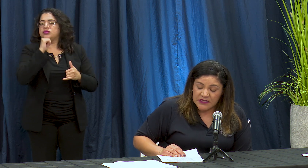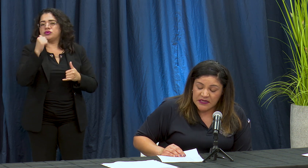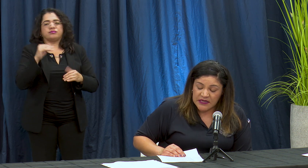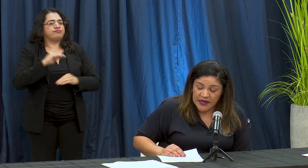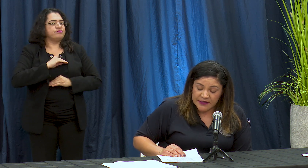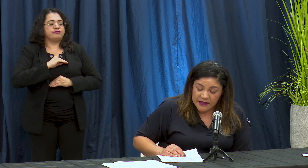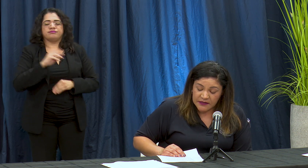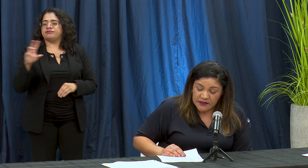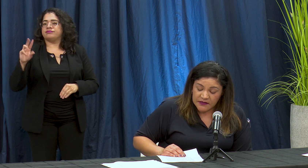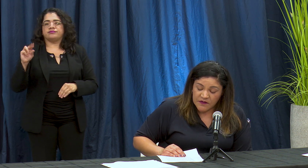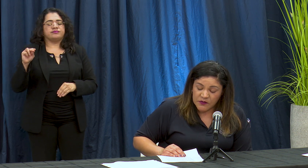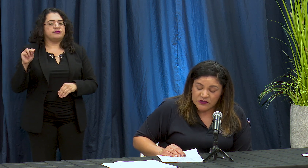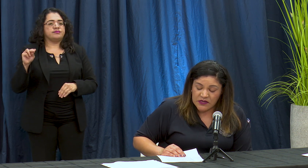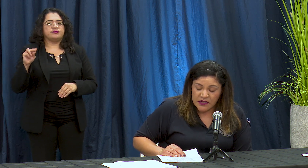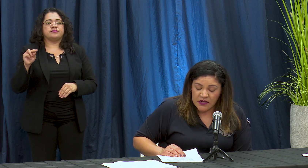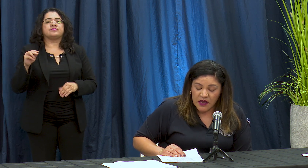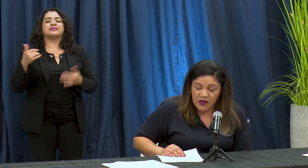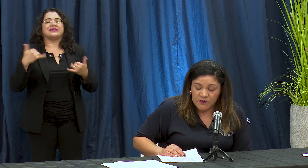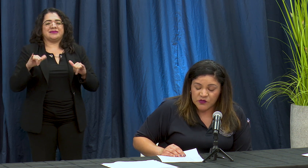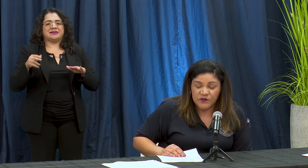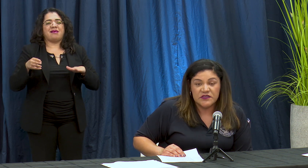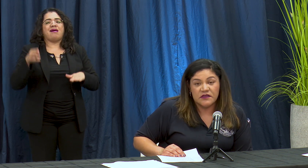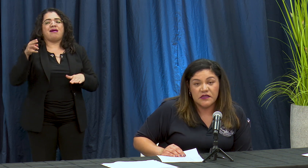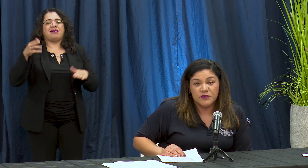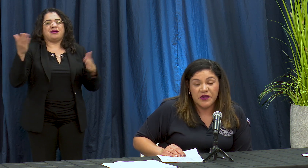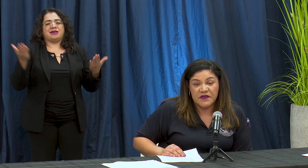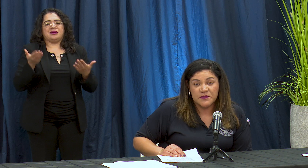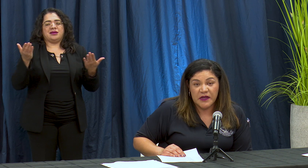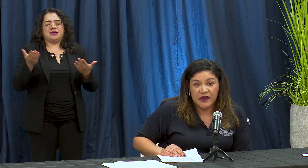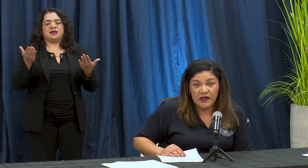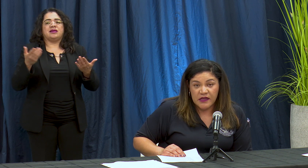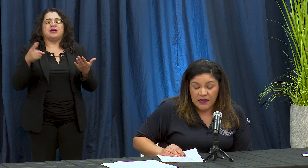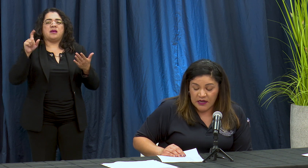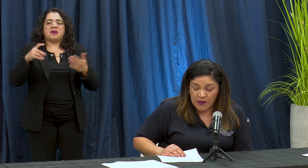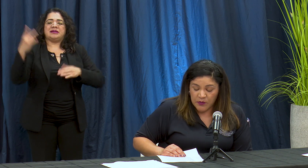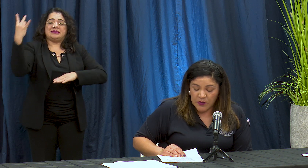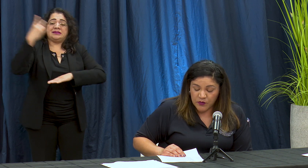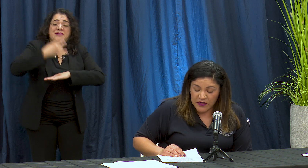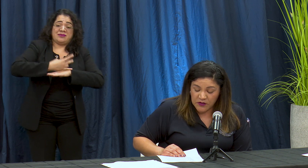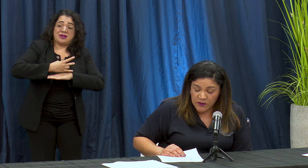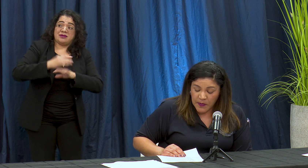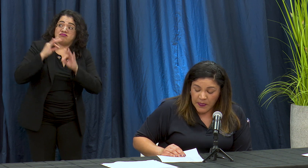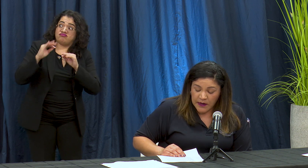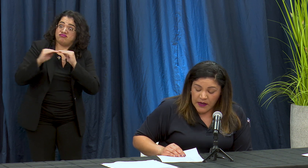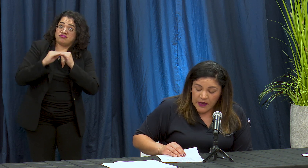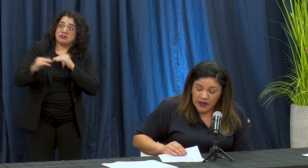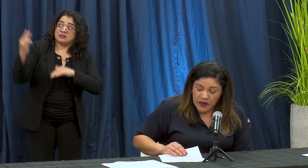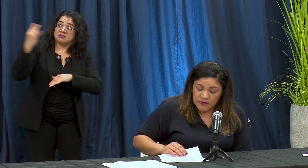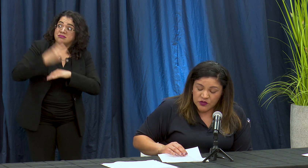que seguir Alta debemos tener suficientes prevas para el público so